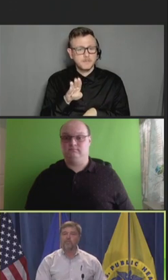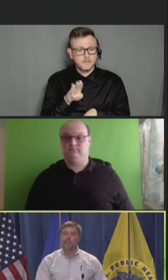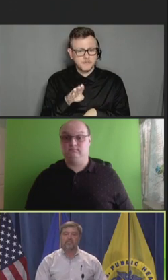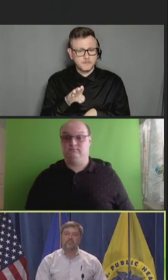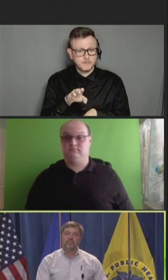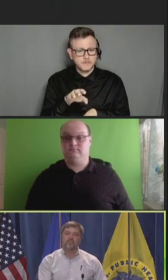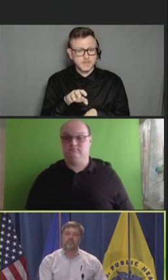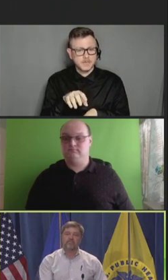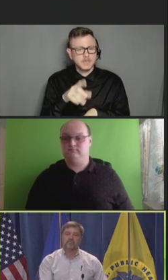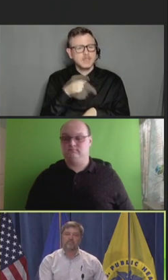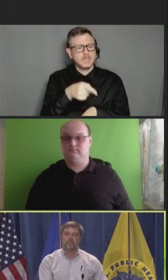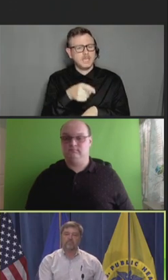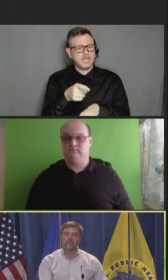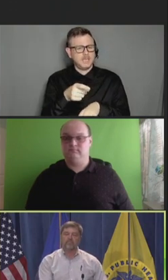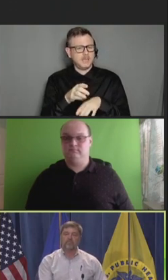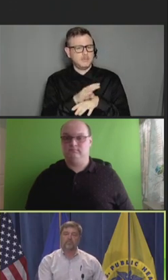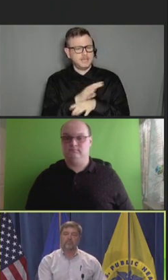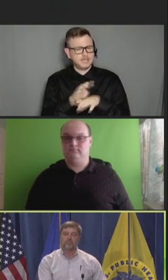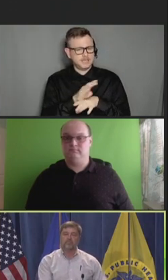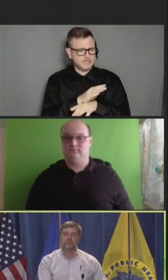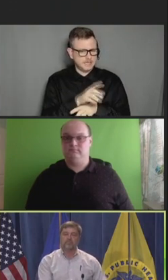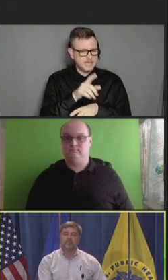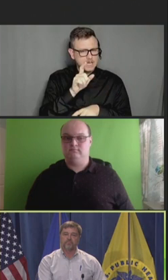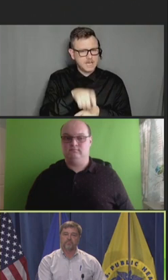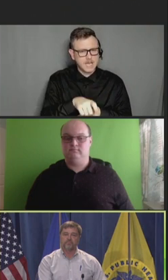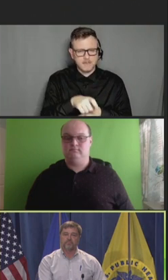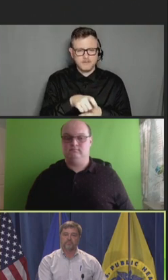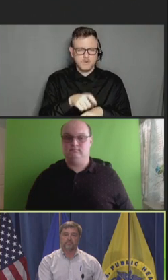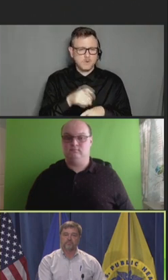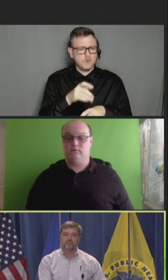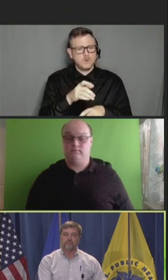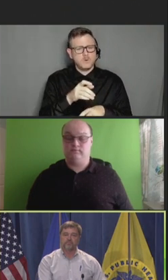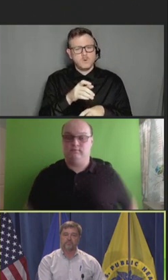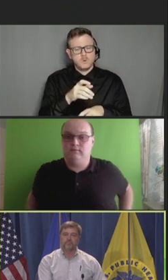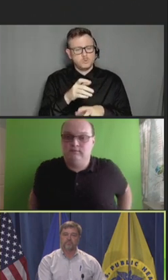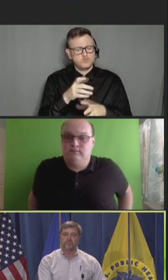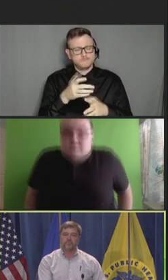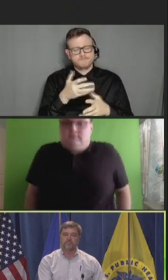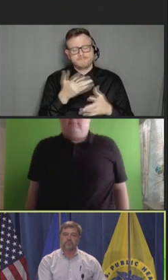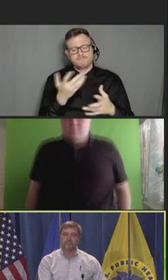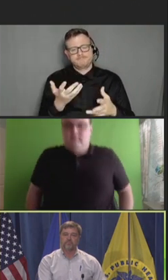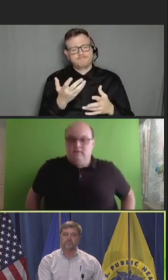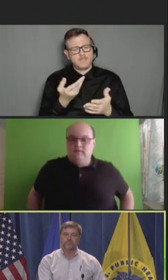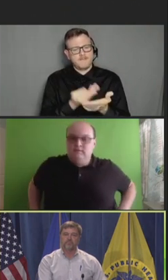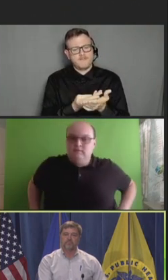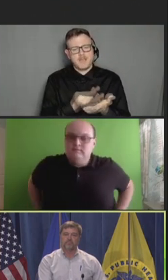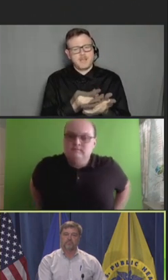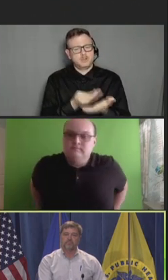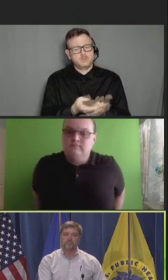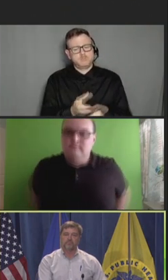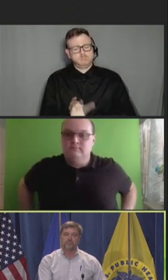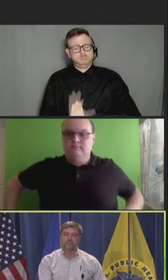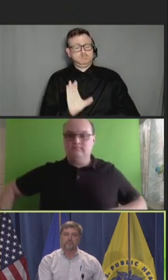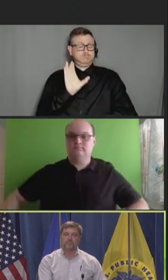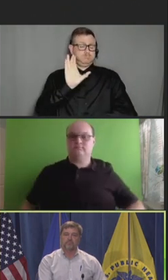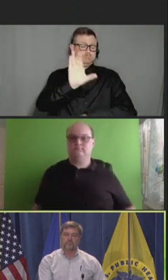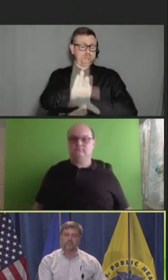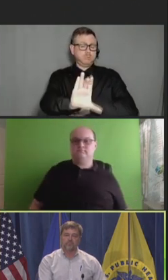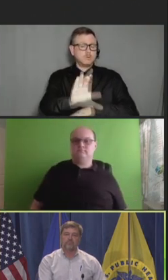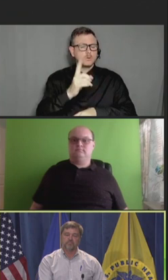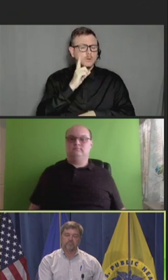Industry has to put up such a large financial start to get these vaccines started.